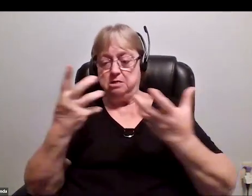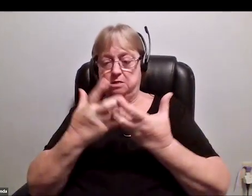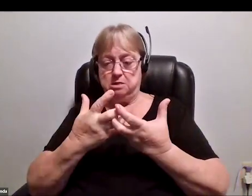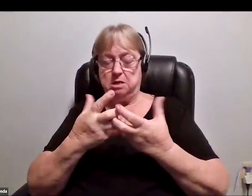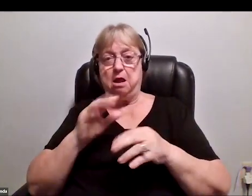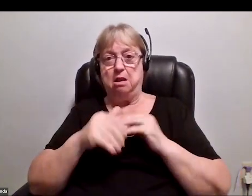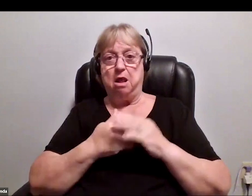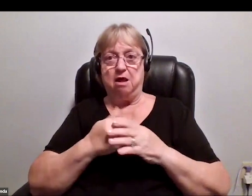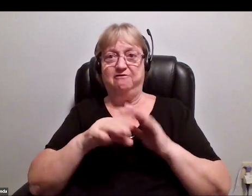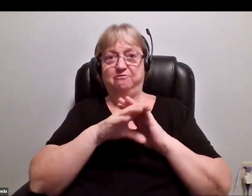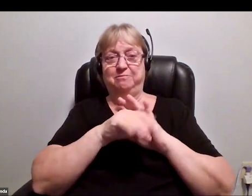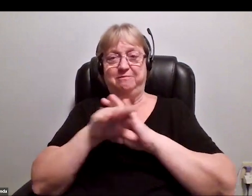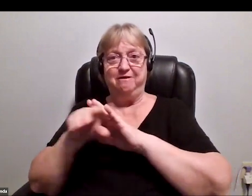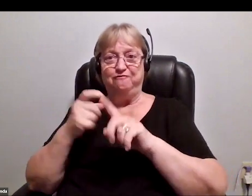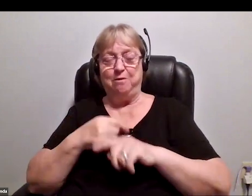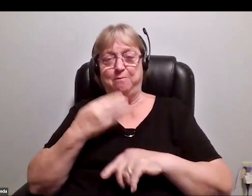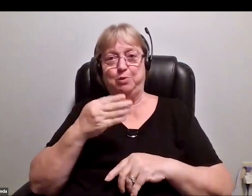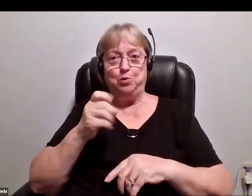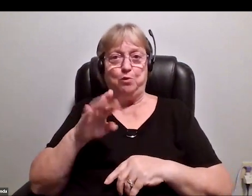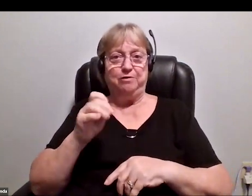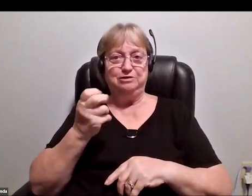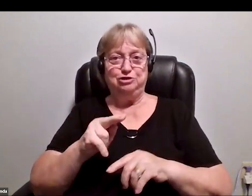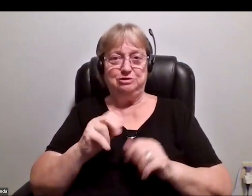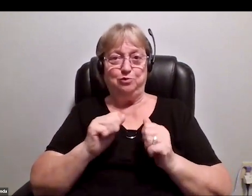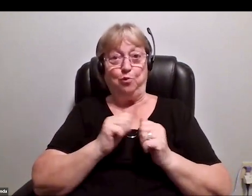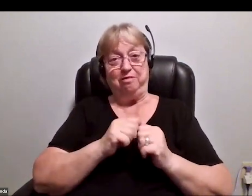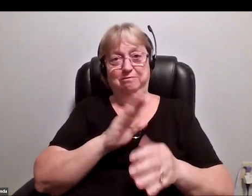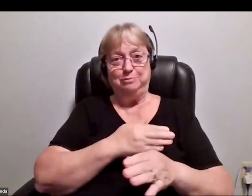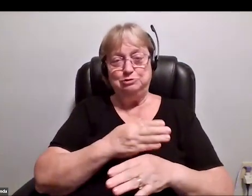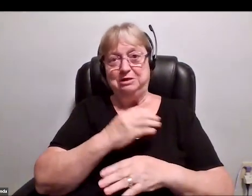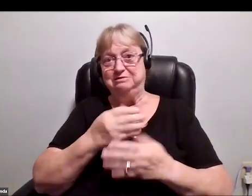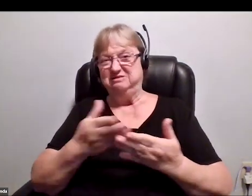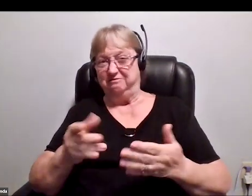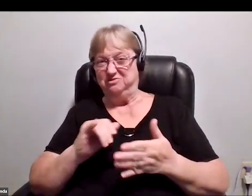from Blue Origin of the flight, along with some new stuff. That's a lot of [chuckles]